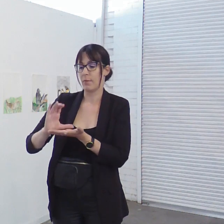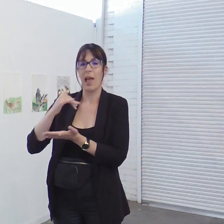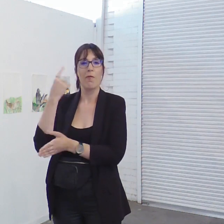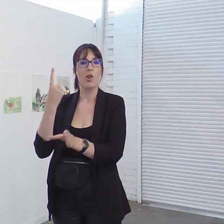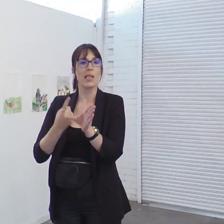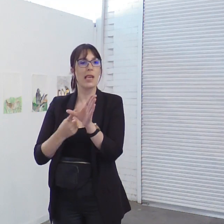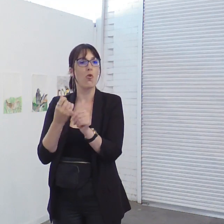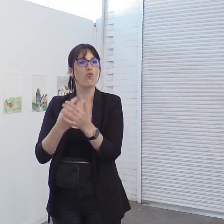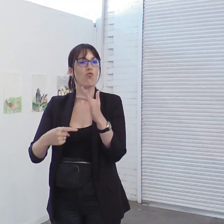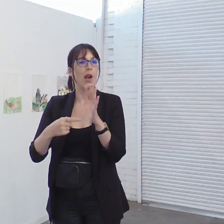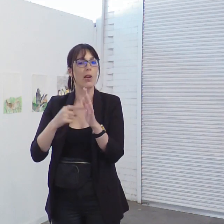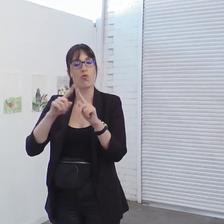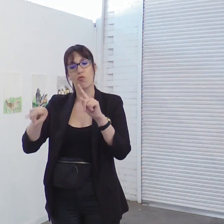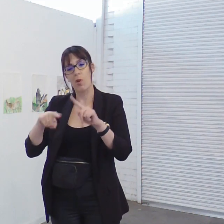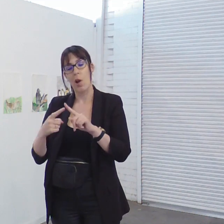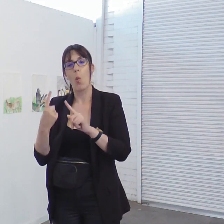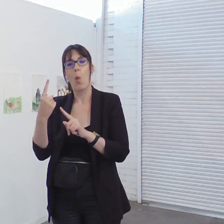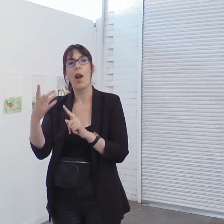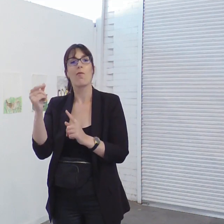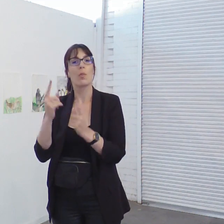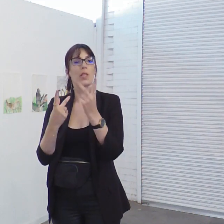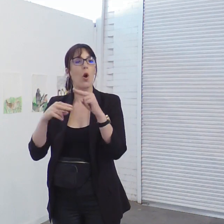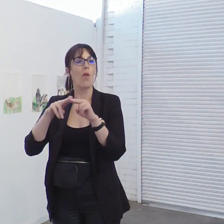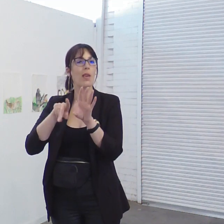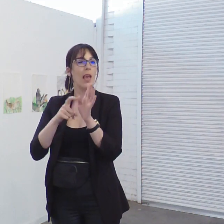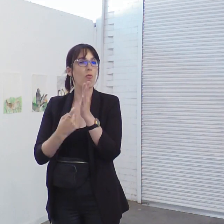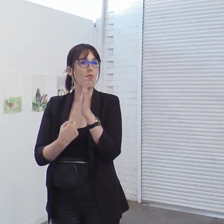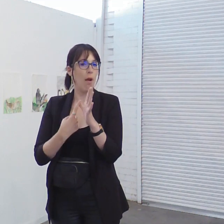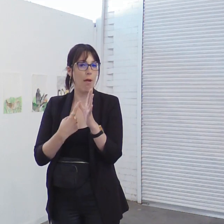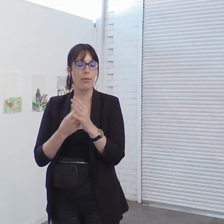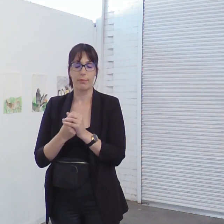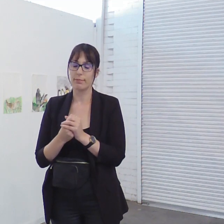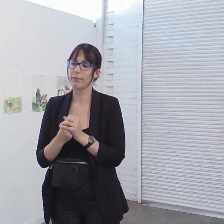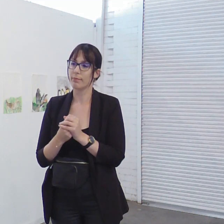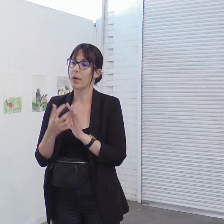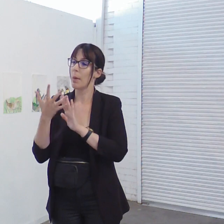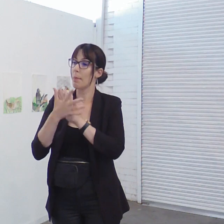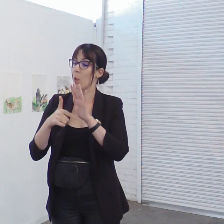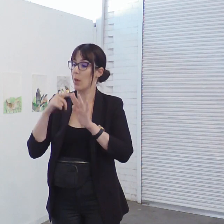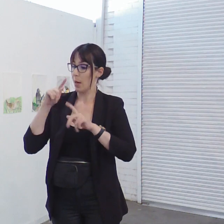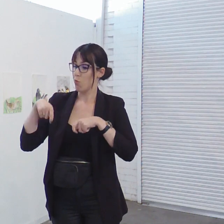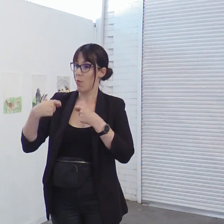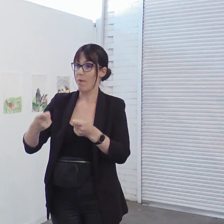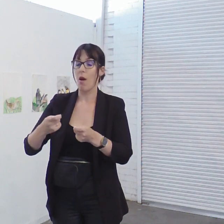one offered by City of Yarra we've been able to offer our summer residents space to make